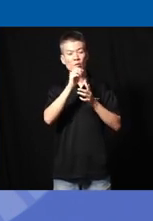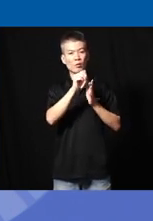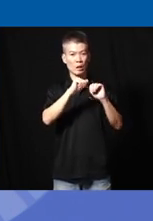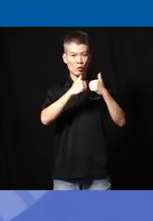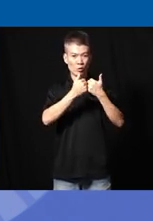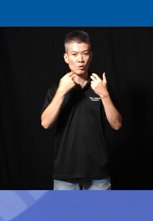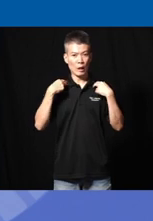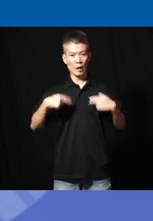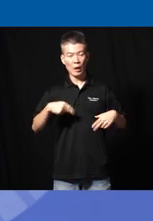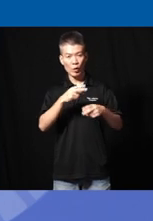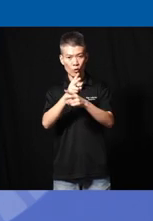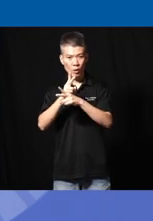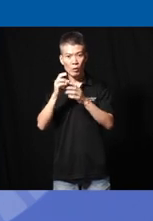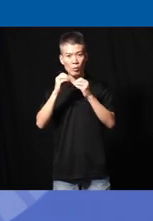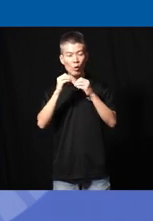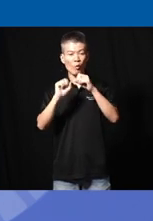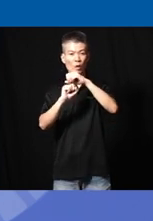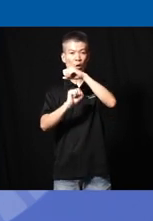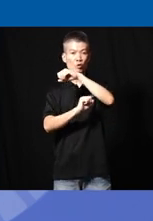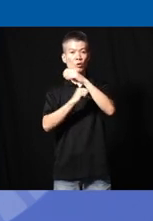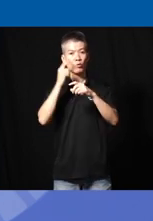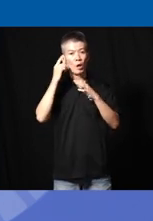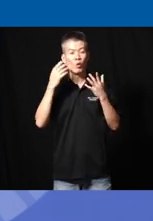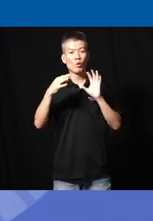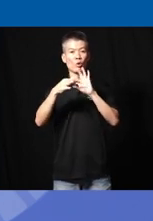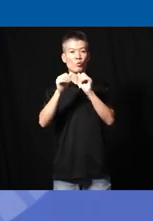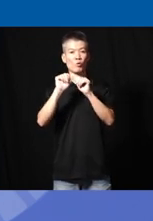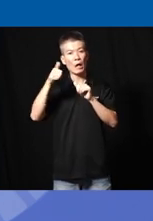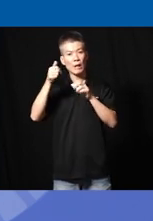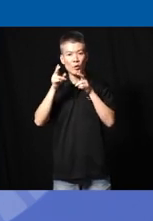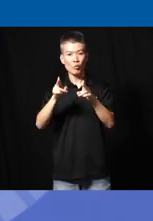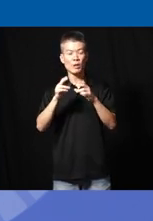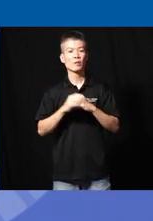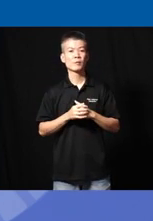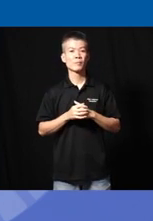healthc care and more foundationally it's about how we connect with other human beings in our